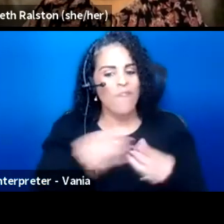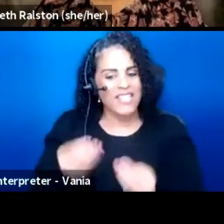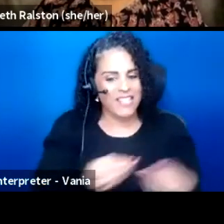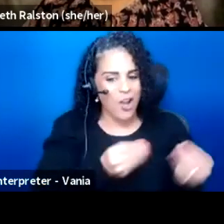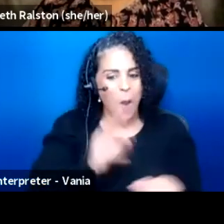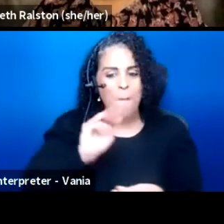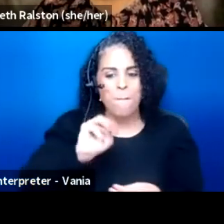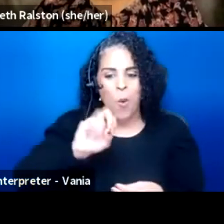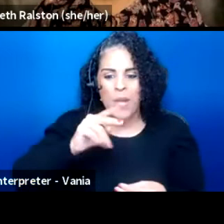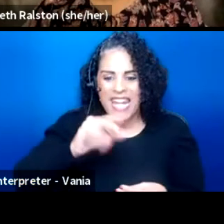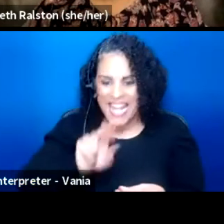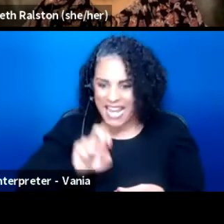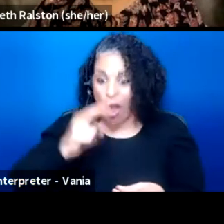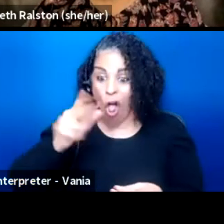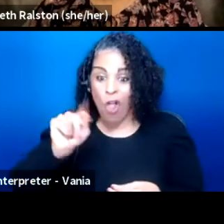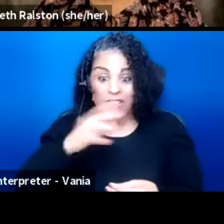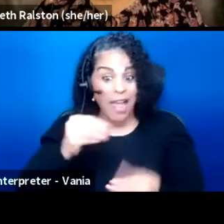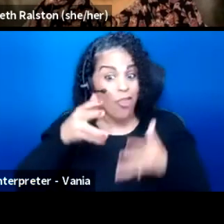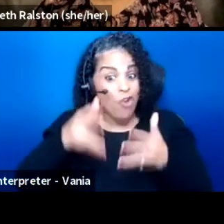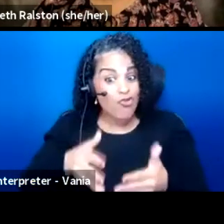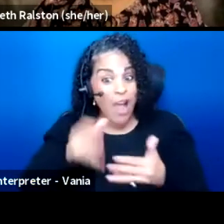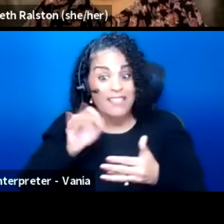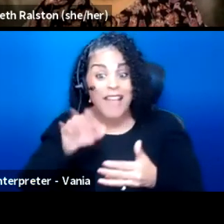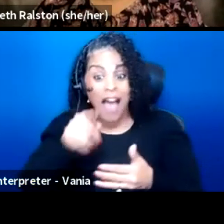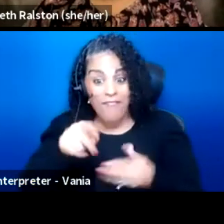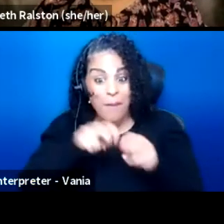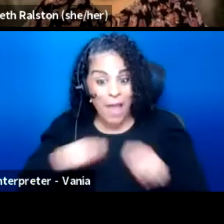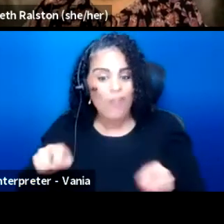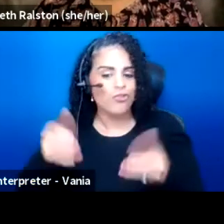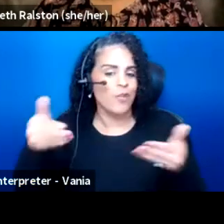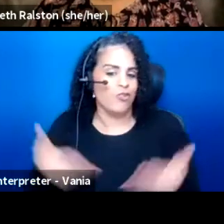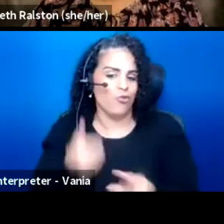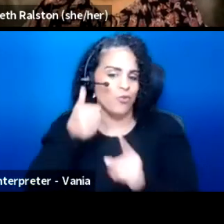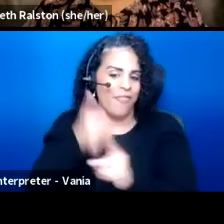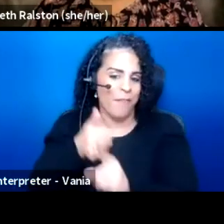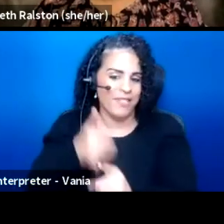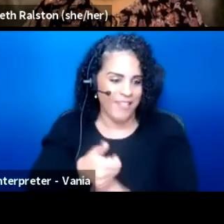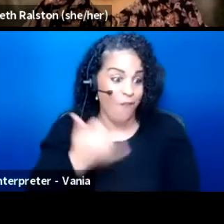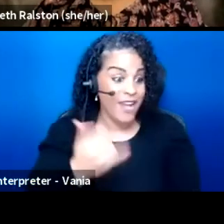and the rest of the panel to introduce themselves. Monique?